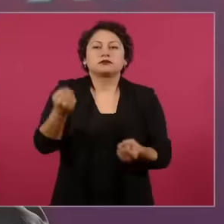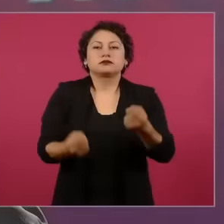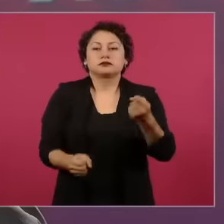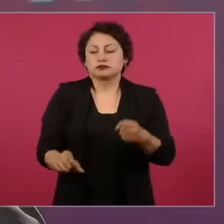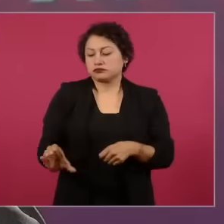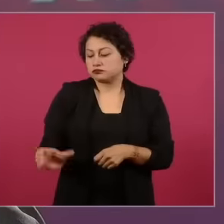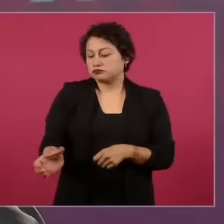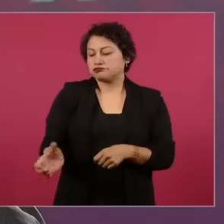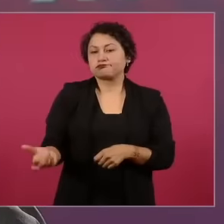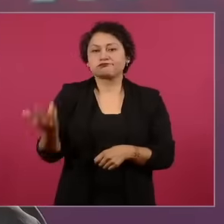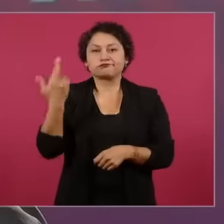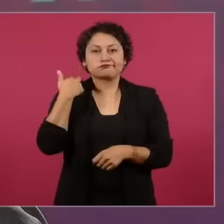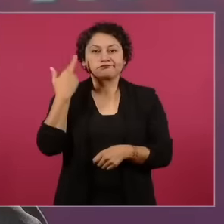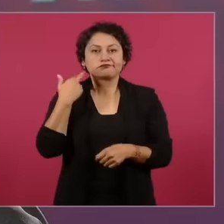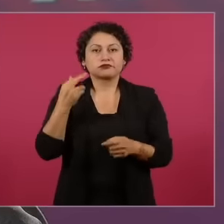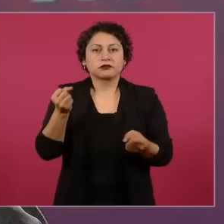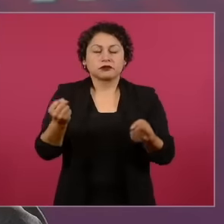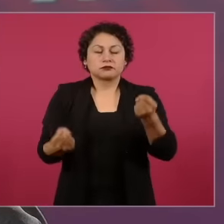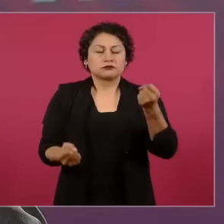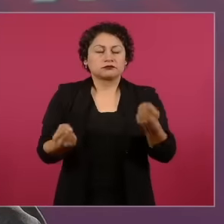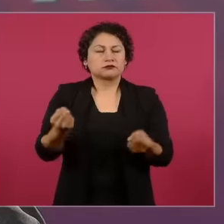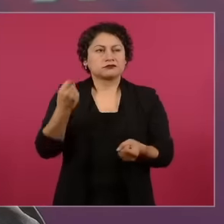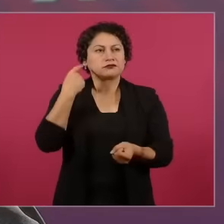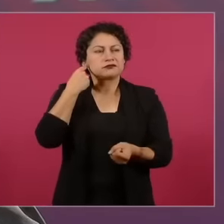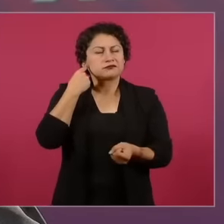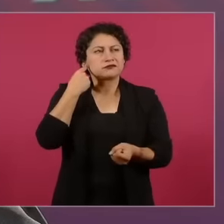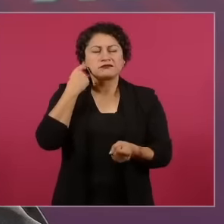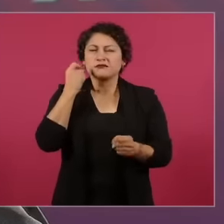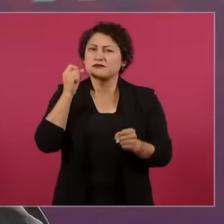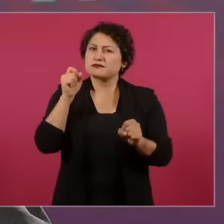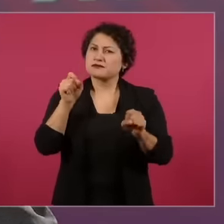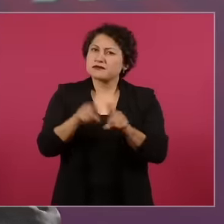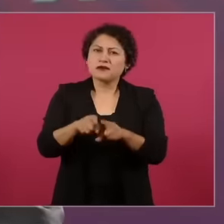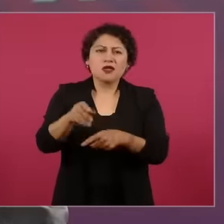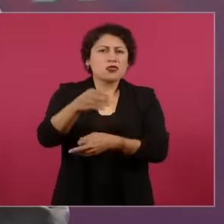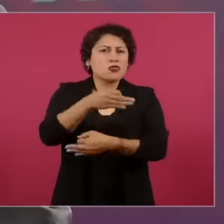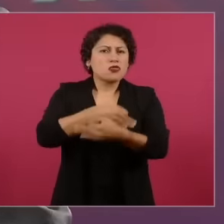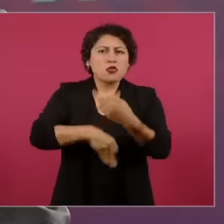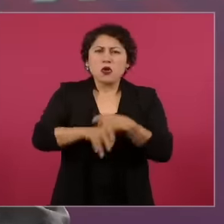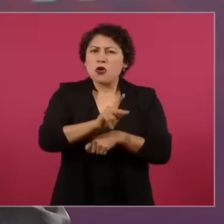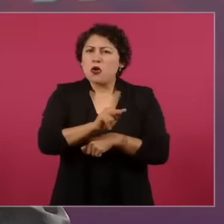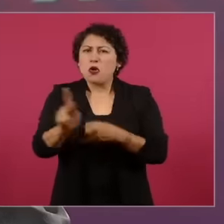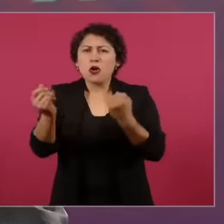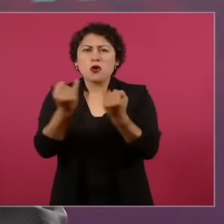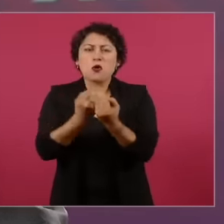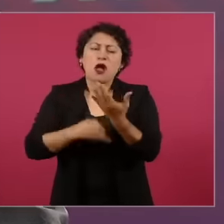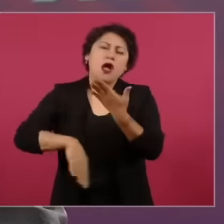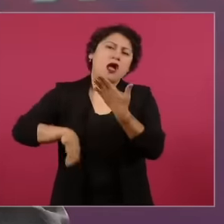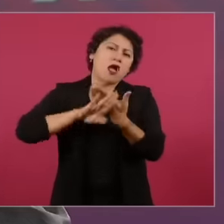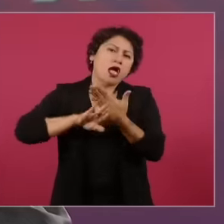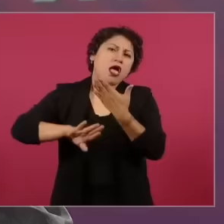us, but they changed the station and there was another news program